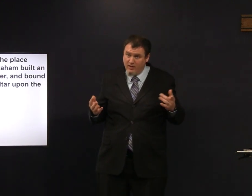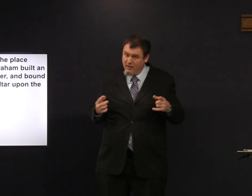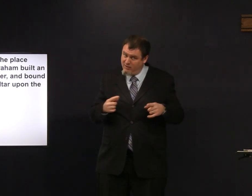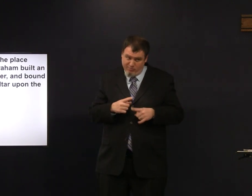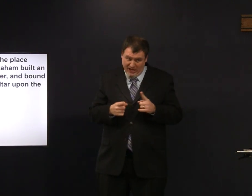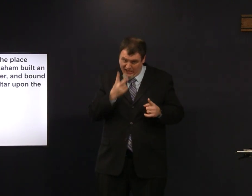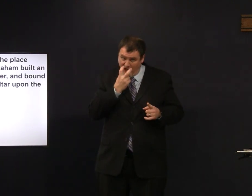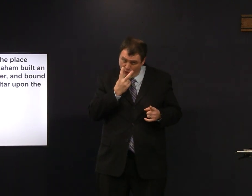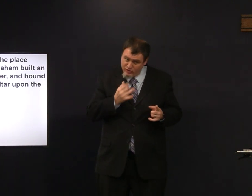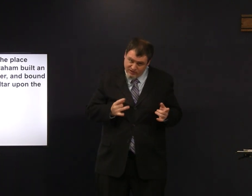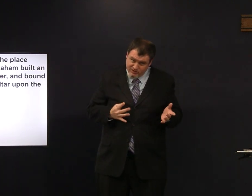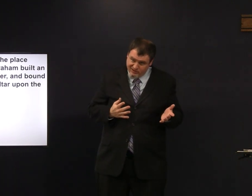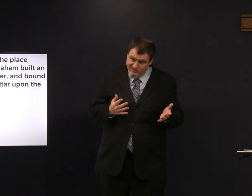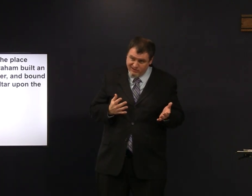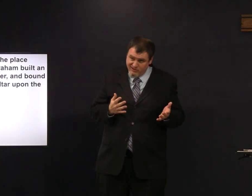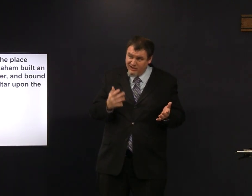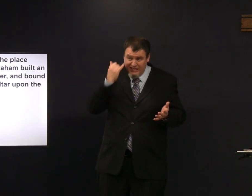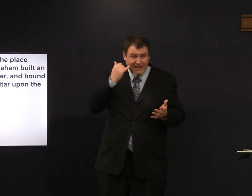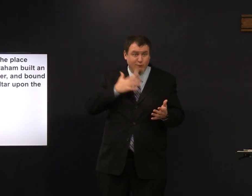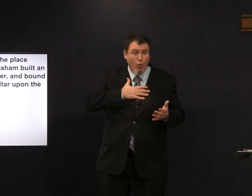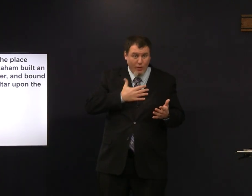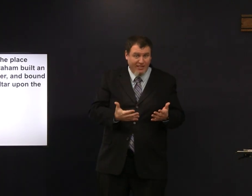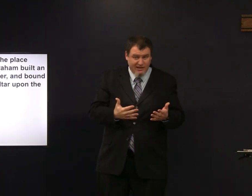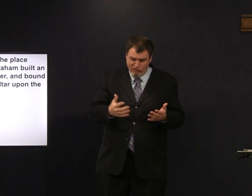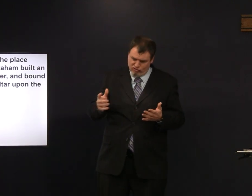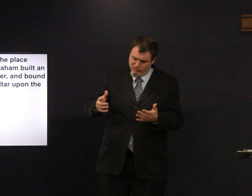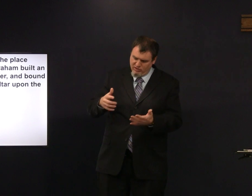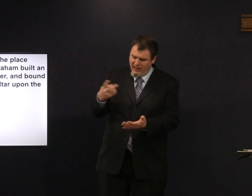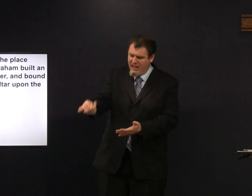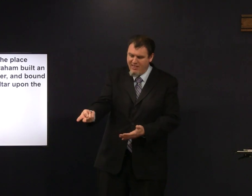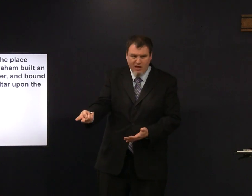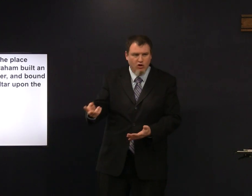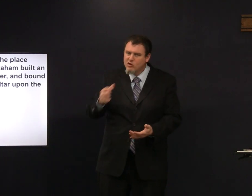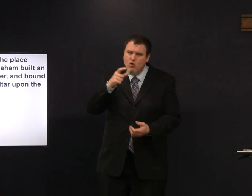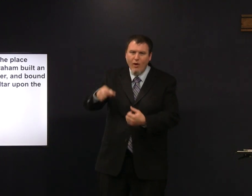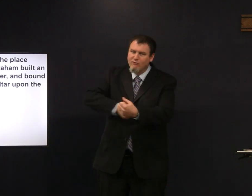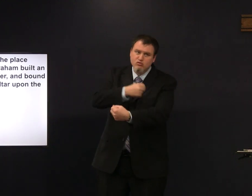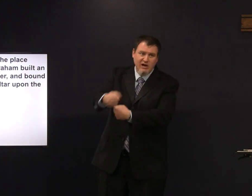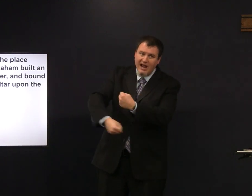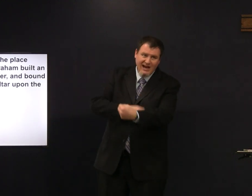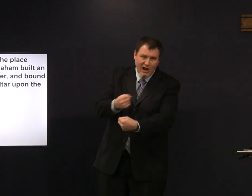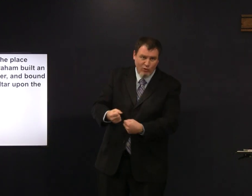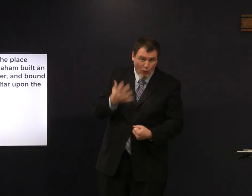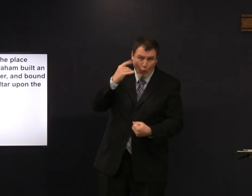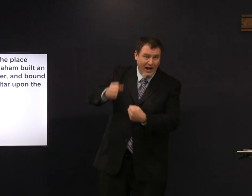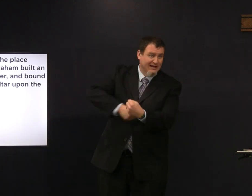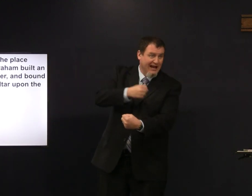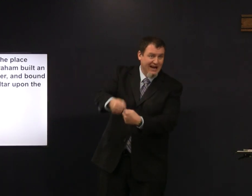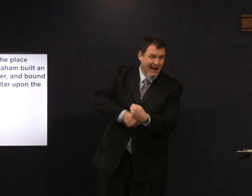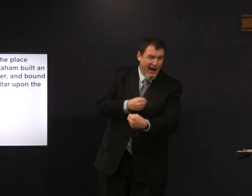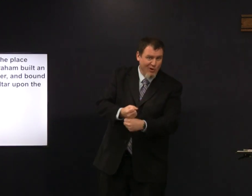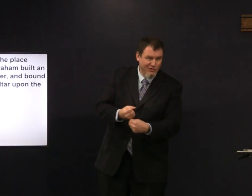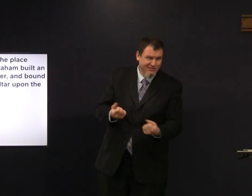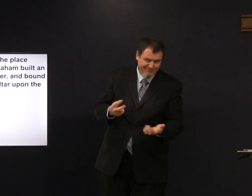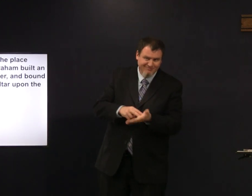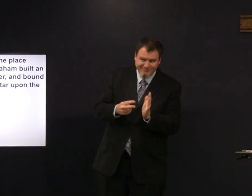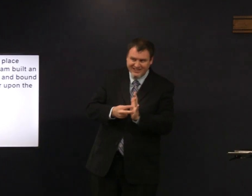I don't know but I doubt it I doubt that he was willing to lay there otherwise he wouldn't have